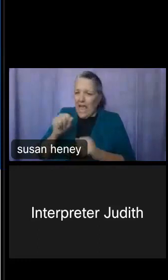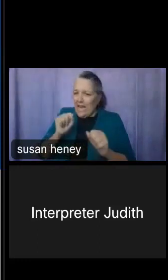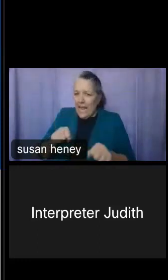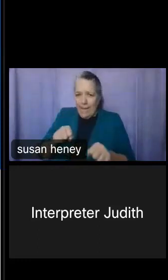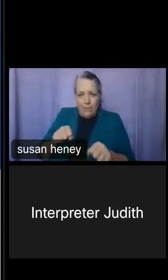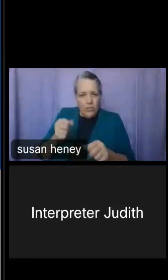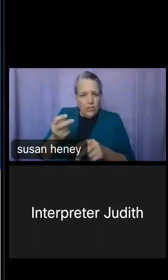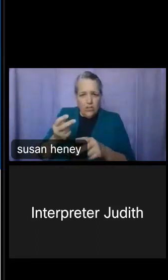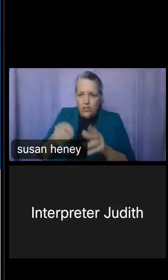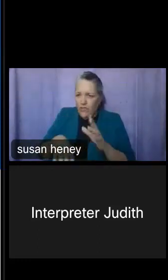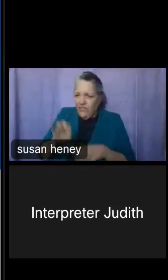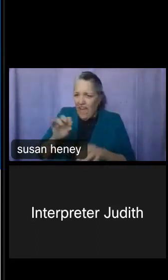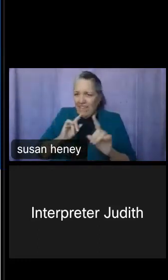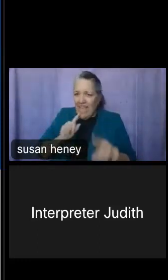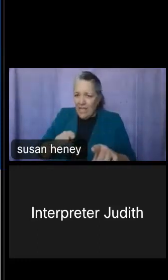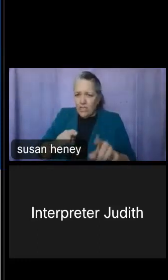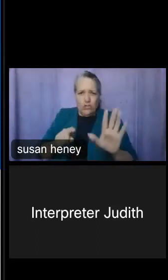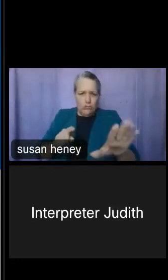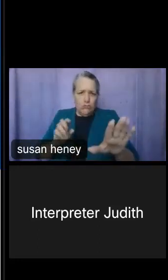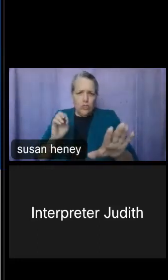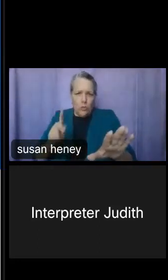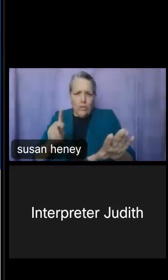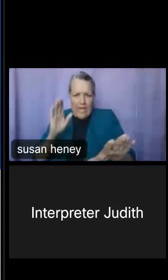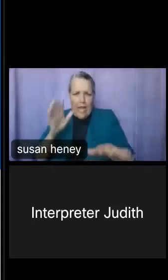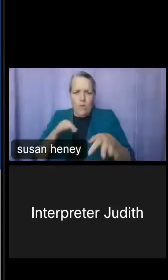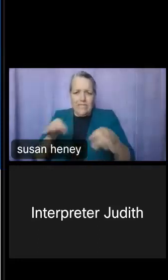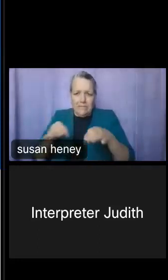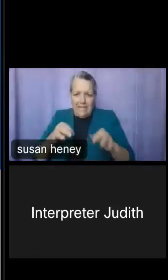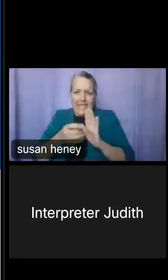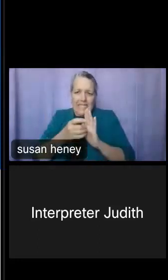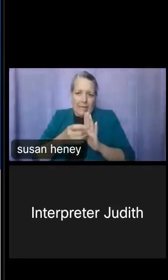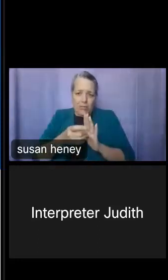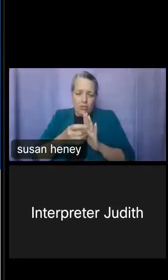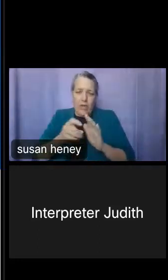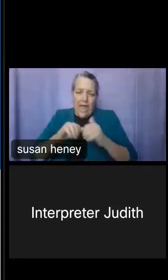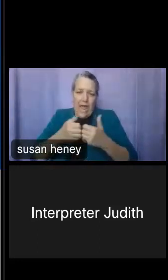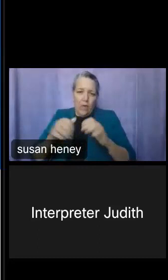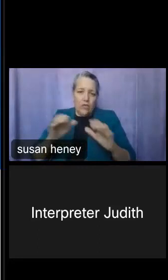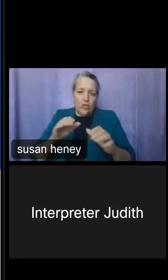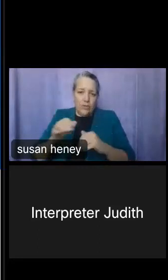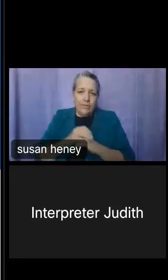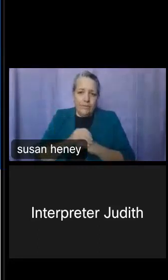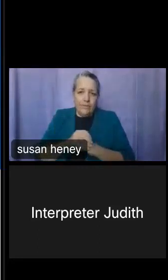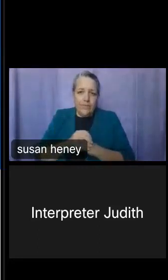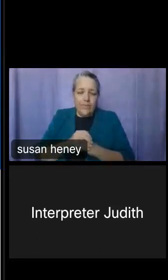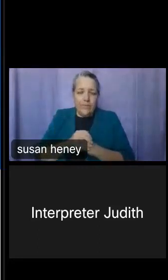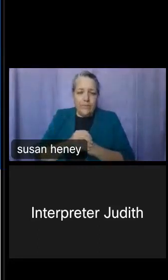okay. I'm still going to go over and demonstrate to you this exercise as to how to get there.